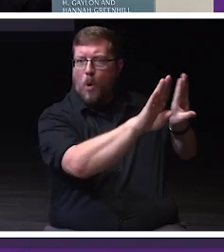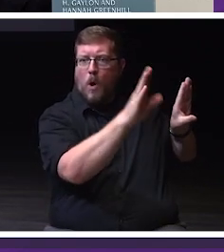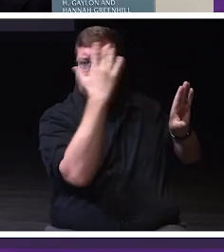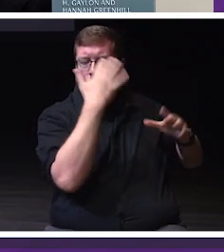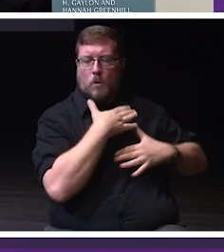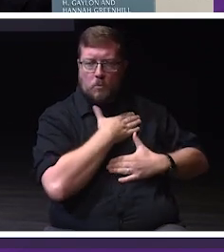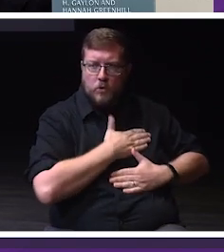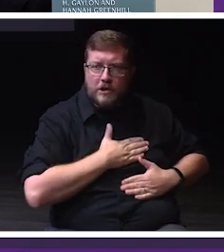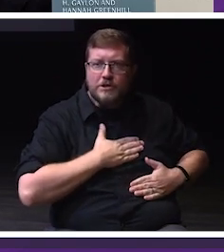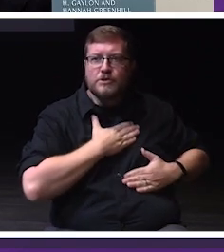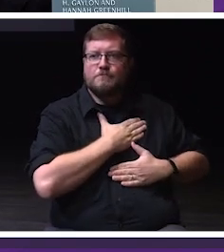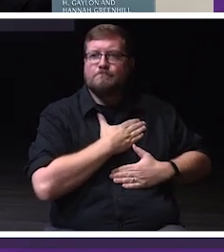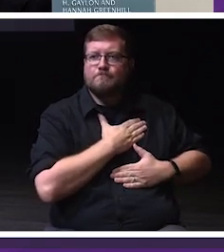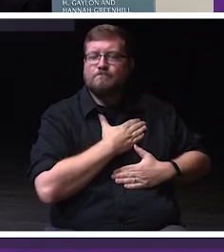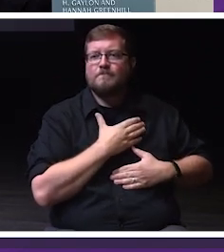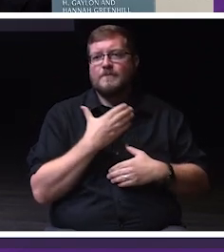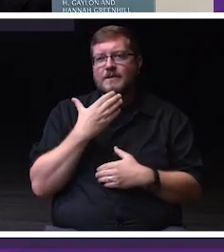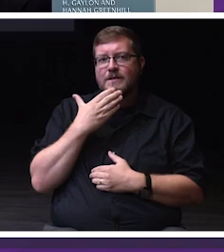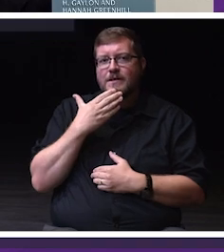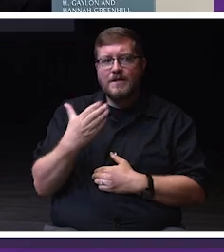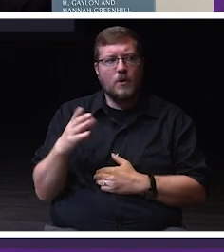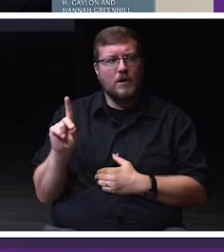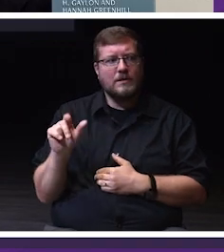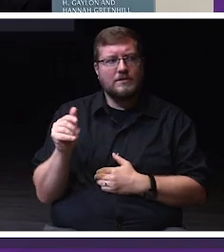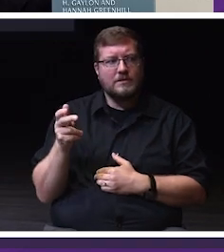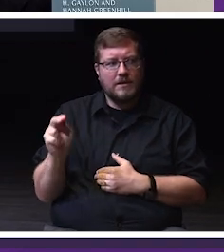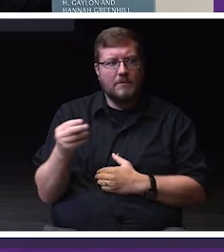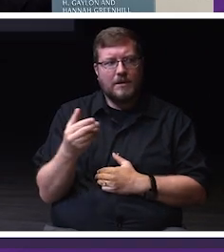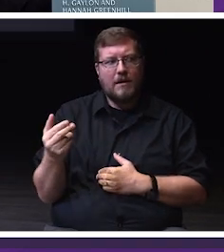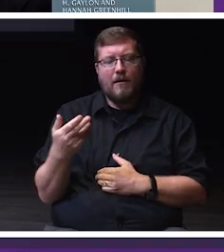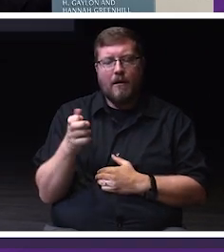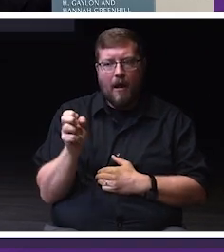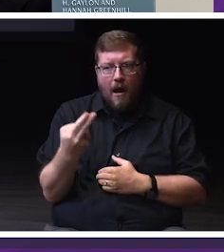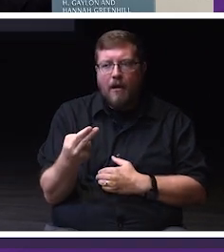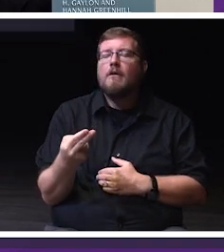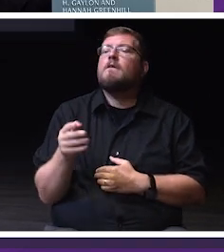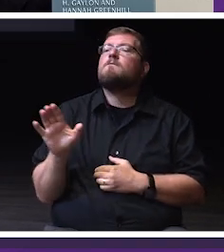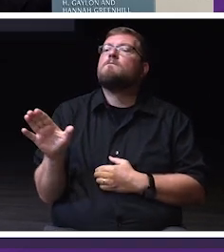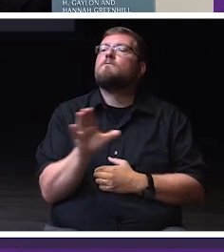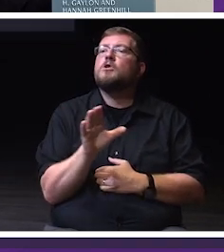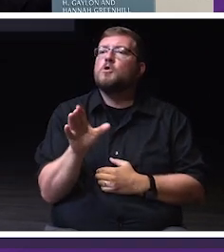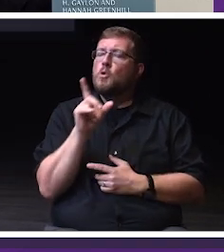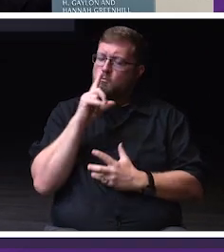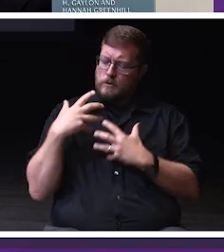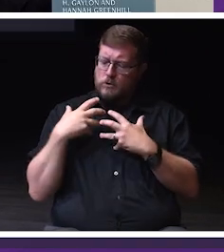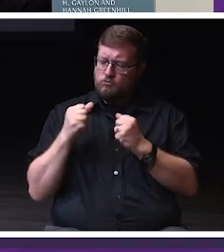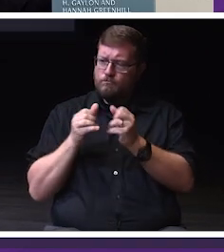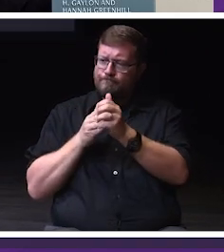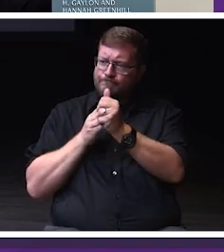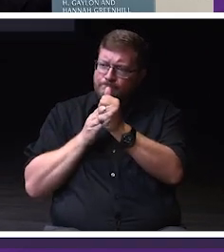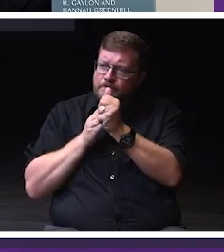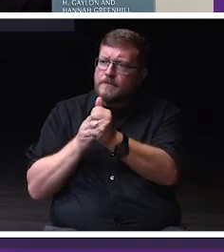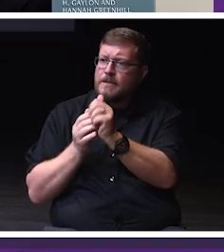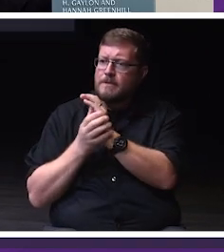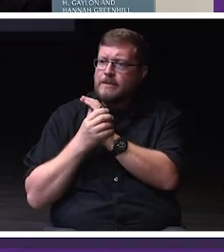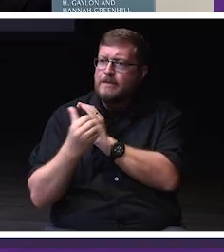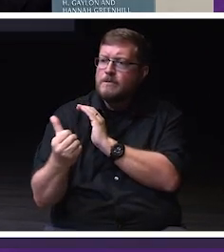Thank you, Gaylon and Hannah Greenhill, for your bold leadership and commitment